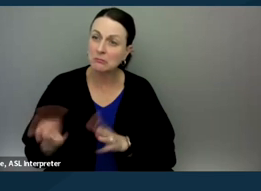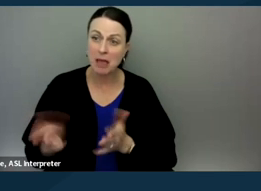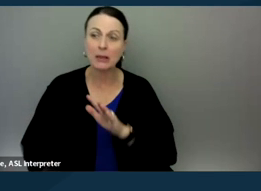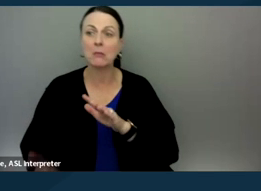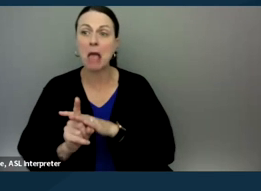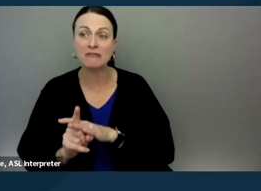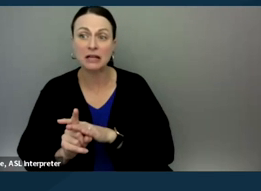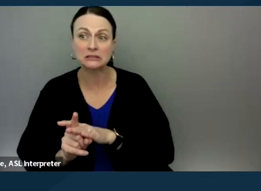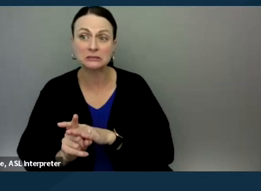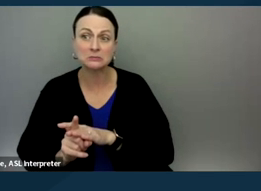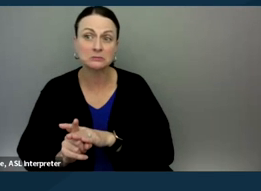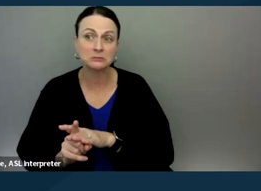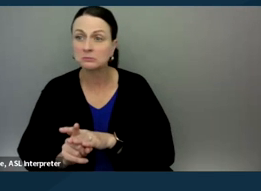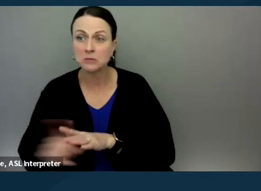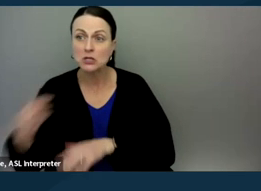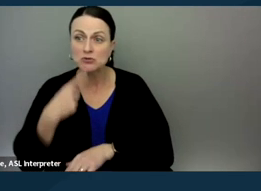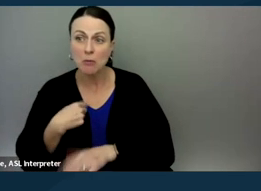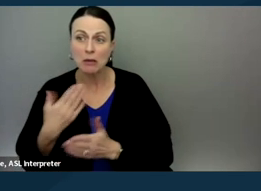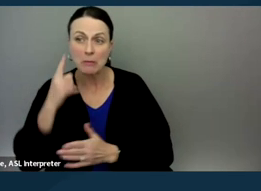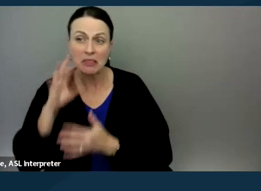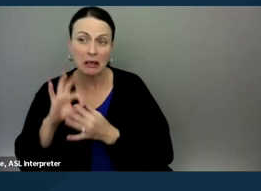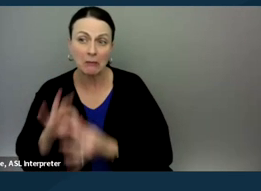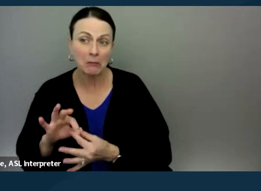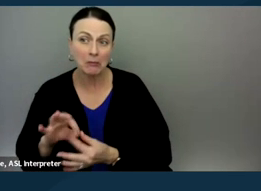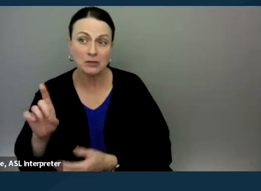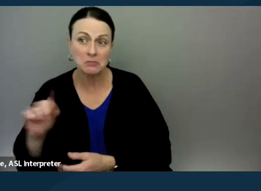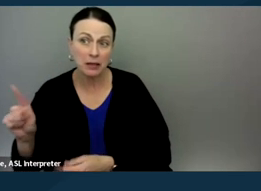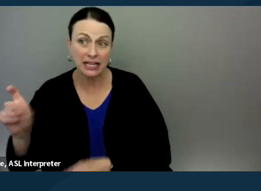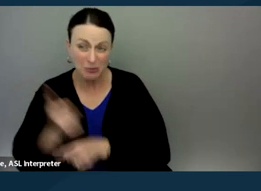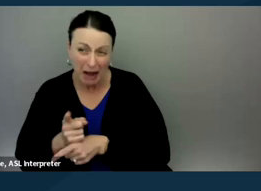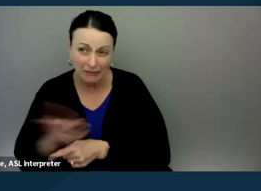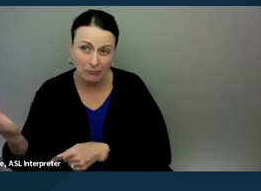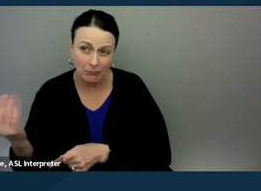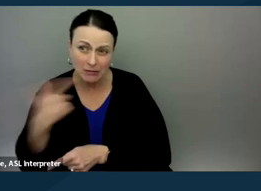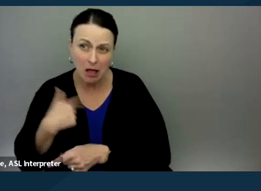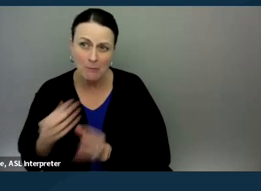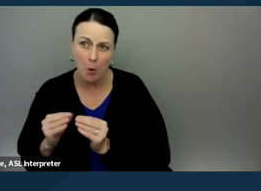and your, and you told me that you might think that it's connected to their disability." Again,